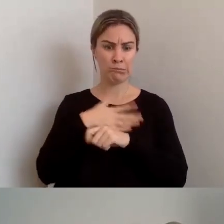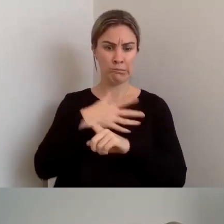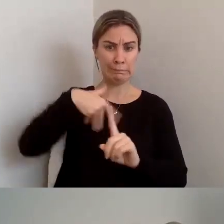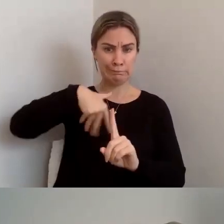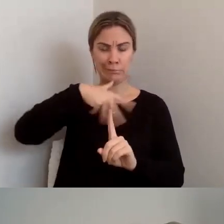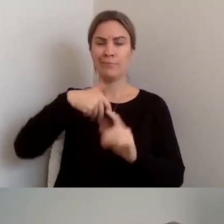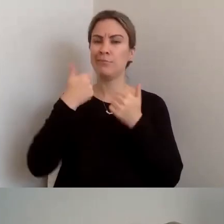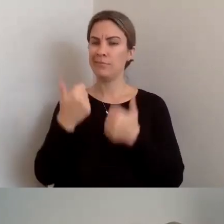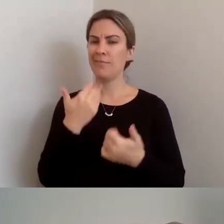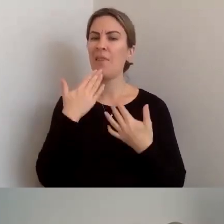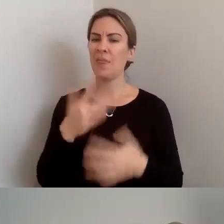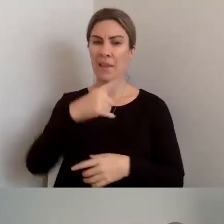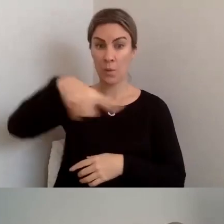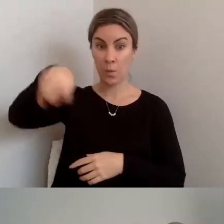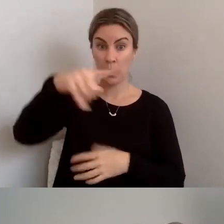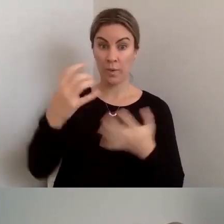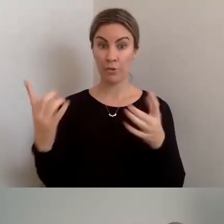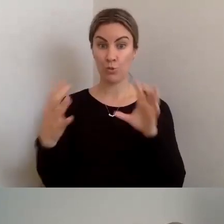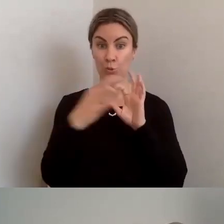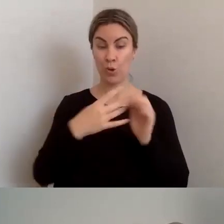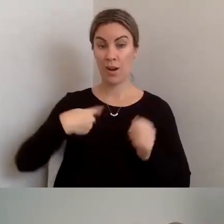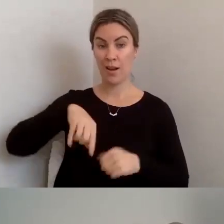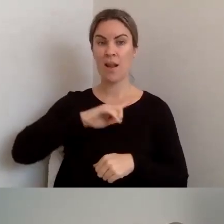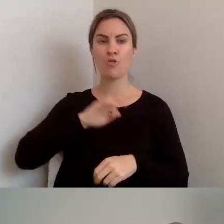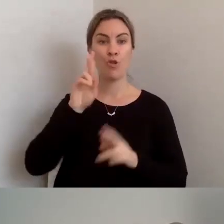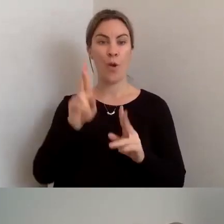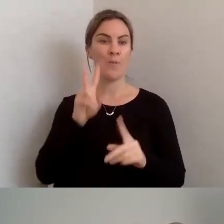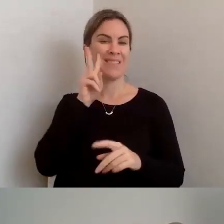Thank you for being here, and we hope that you'll join us next time. Bye.